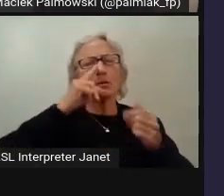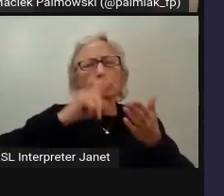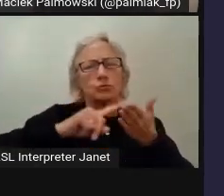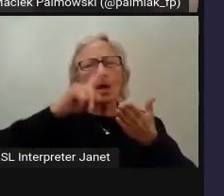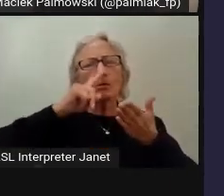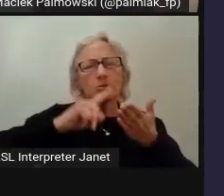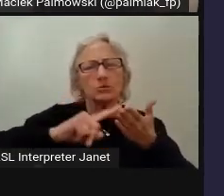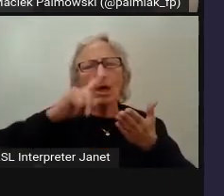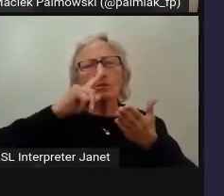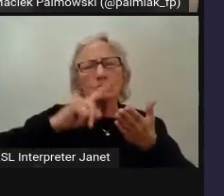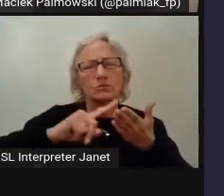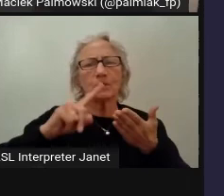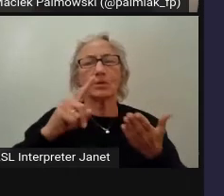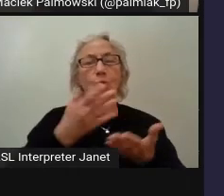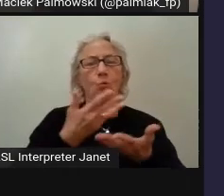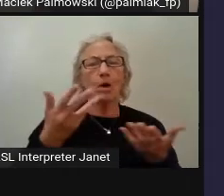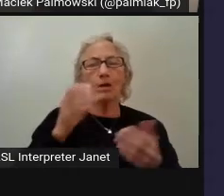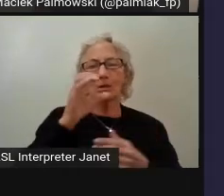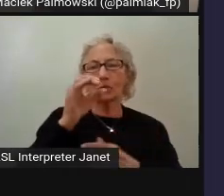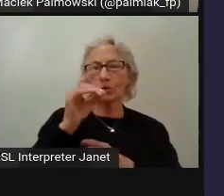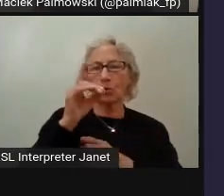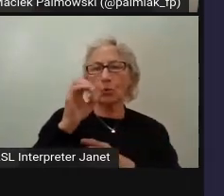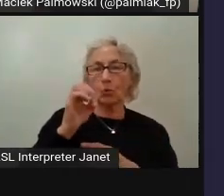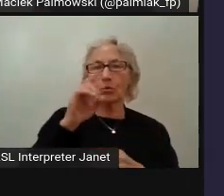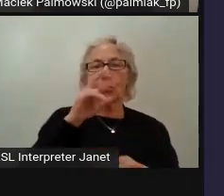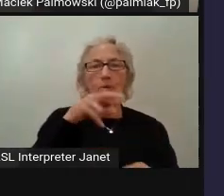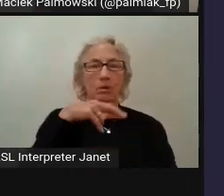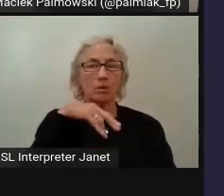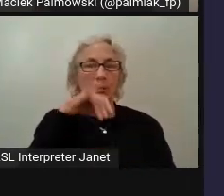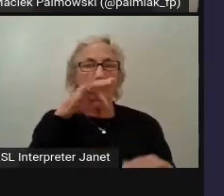if we didn't make a mistake, or something like this.